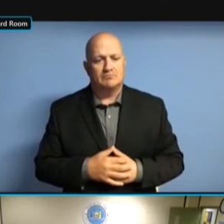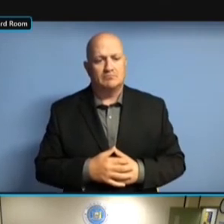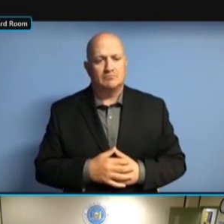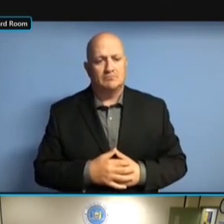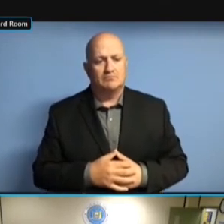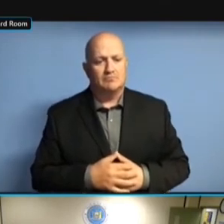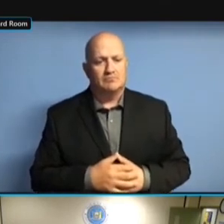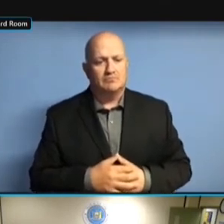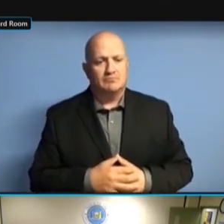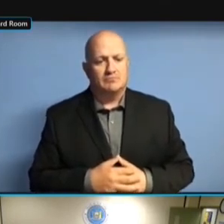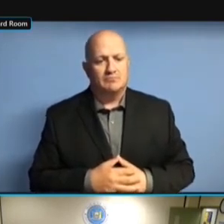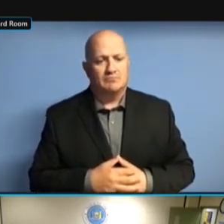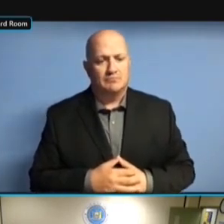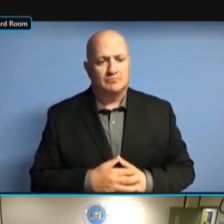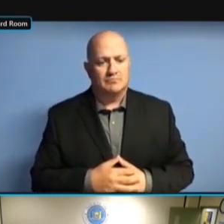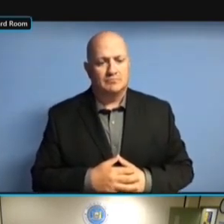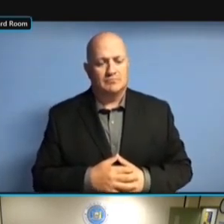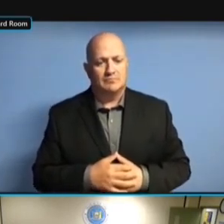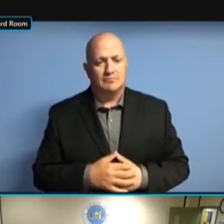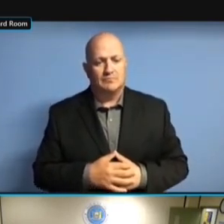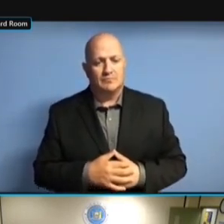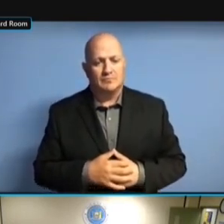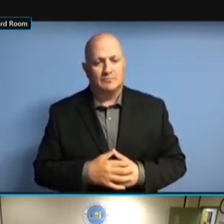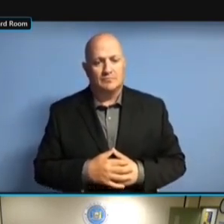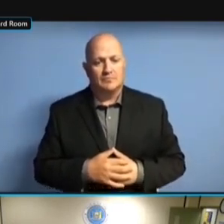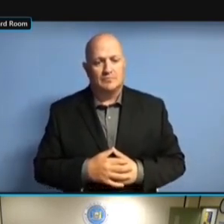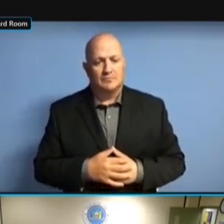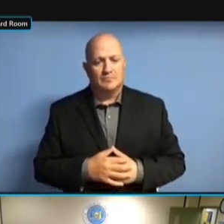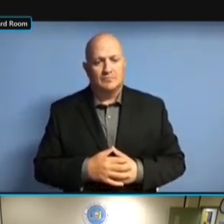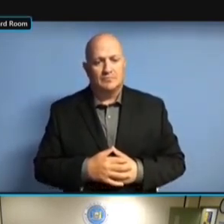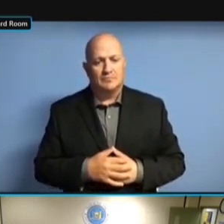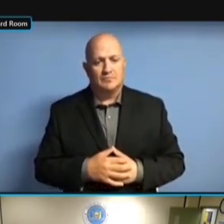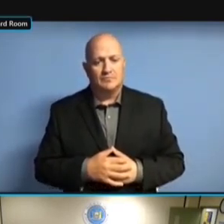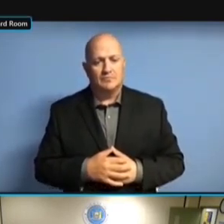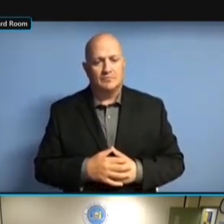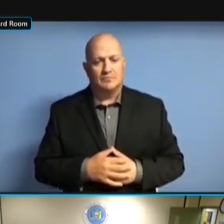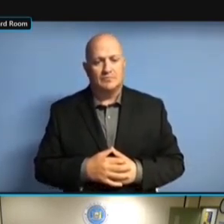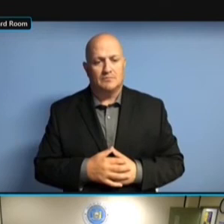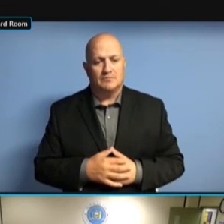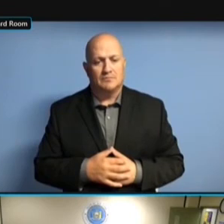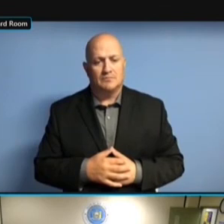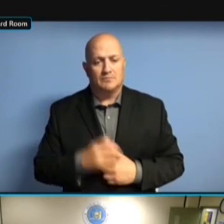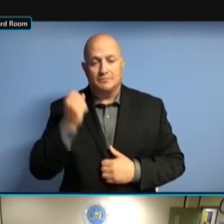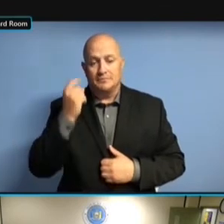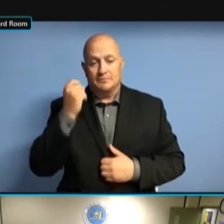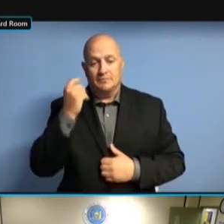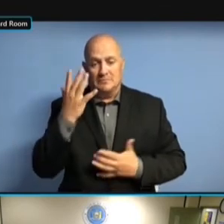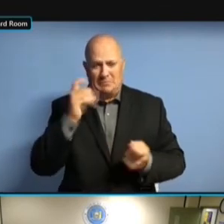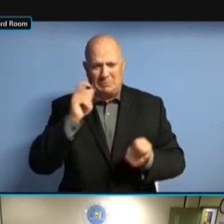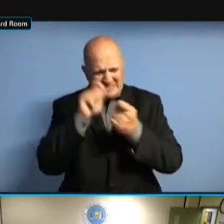SPECIFICATIONS FOR THAT SPECIFICATIONS FOR THAT INFRASTRUCTURE SPECIFICATIONS FOR THAT INFRASTRUCTURE THAT SPECIFICATIONS FOR THAT INFRASTRUCTURE THAT WE'RE INFRASTRUCTURE THAT WE'RE INFRASTRUCTURE THAT WE'RE PURCHASING INFRASTRUCTURE THAT WE'RE PURCHASING WILL INFRASTRUCTURE THAT WE'RE PURCHASING WILL BE INFRASTRUCTURE THAT WE'RE PURCHASING WILL BE TO PURCHASING WILL BE TO PURCHASING WILL BE TO ACCOMMODATE PURCHASING WILL BE TO ACCOMMODATE GREATER PURCHASING WILL BE TO ACCOMMODATE GREATER REMOTE ACCOMMODATE GREATER REMOTE